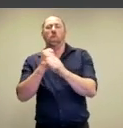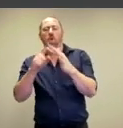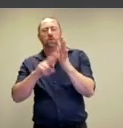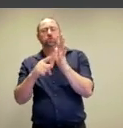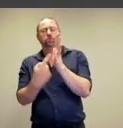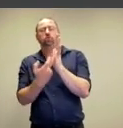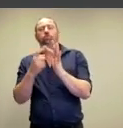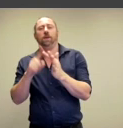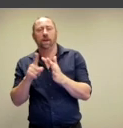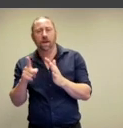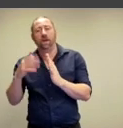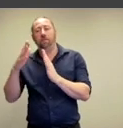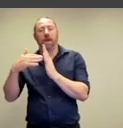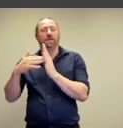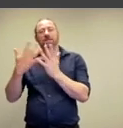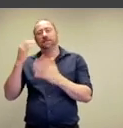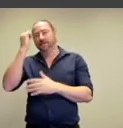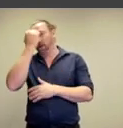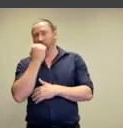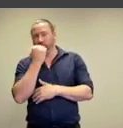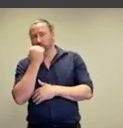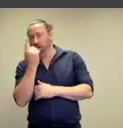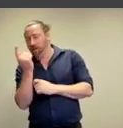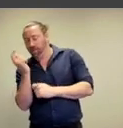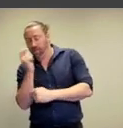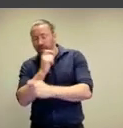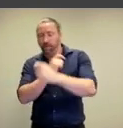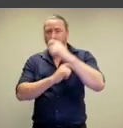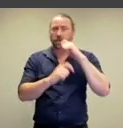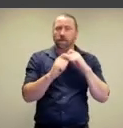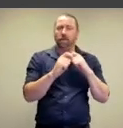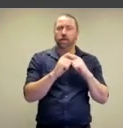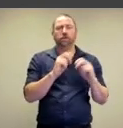the nude as a genre